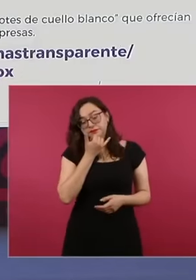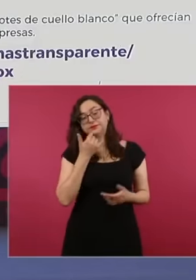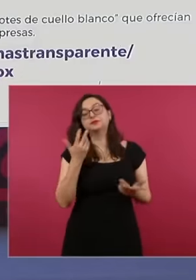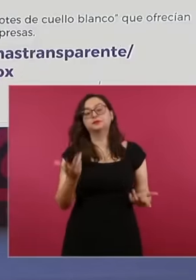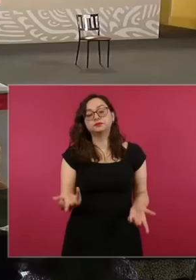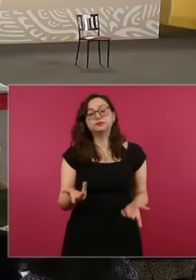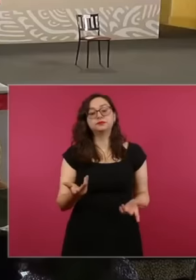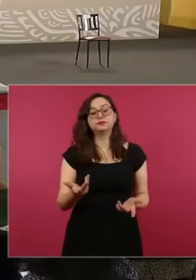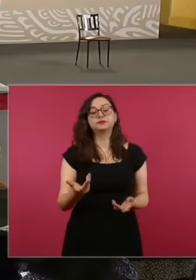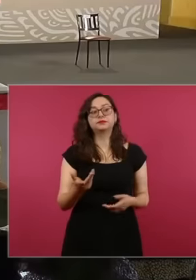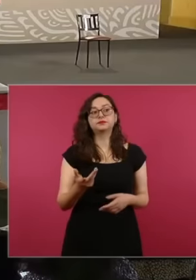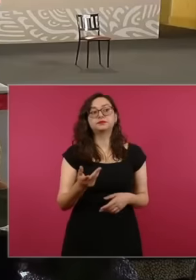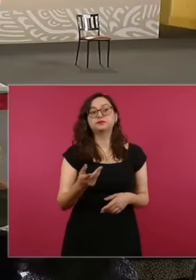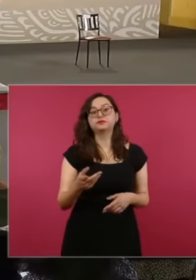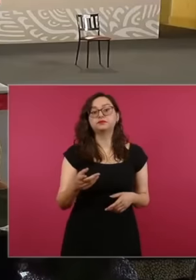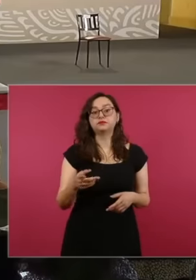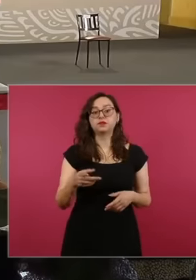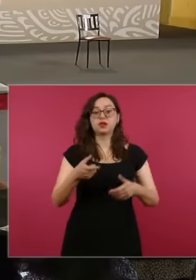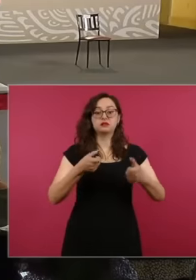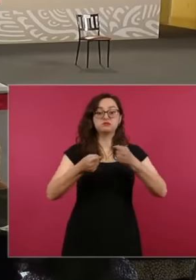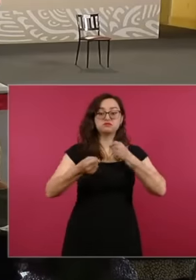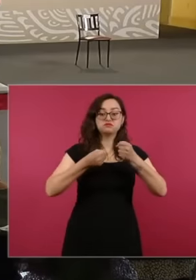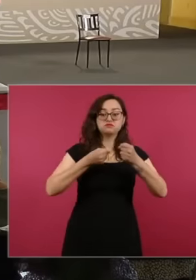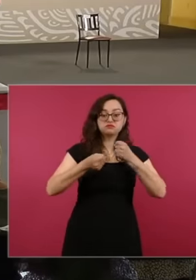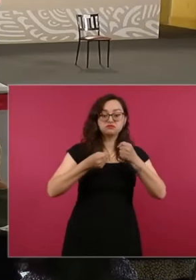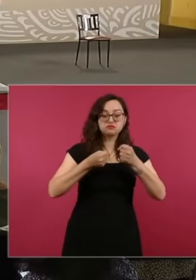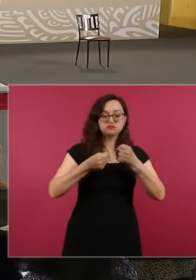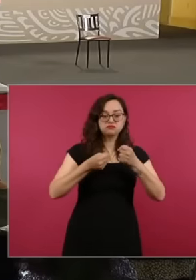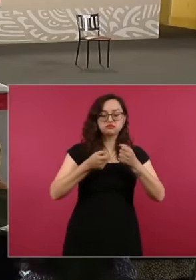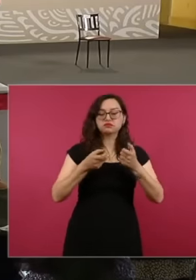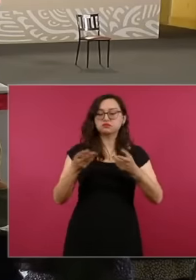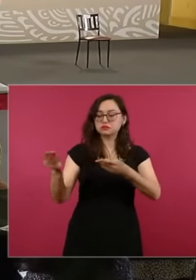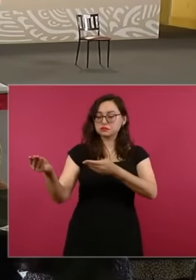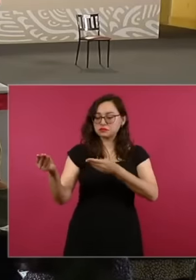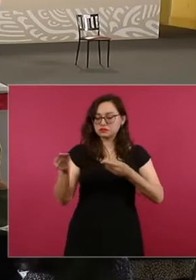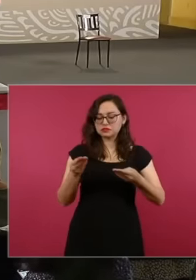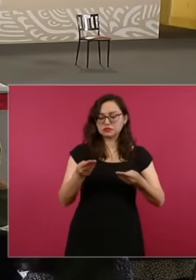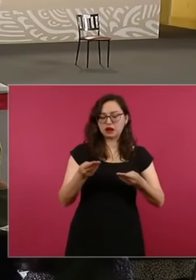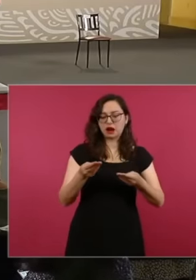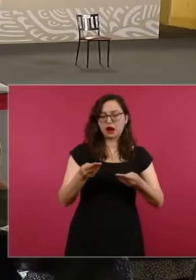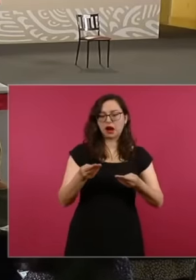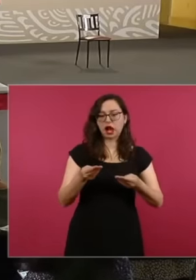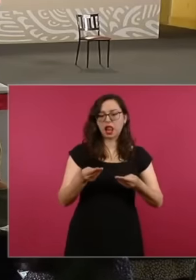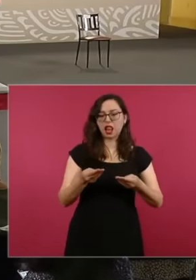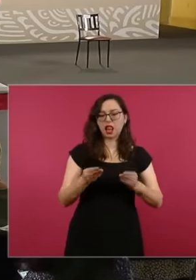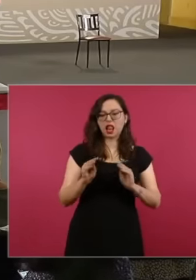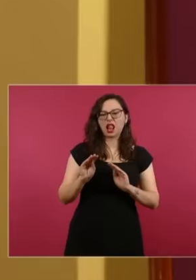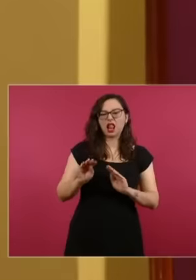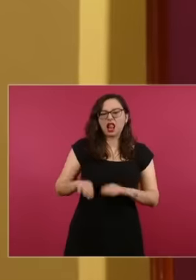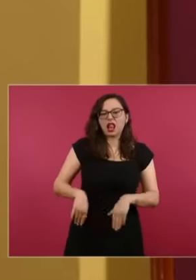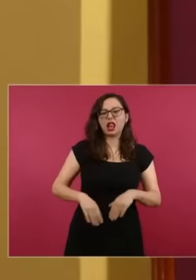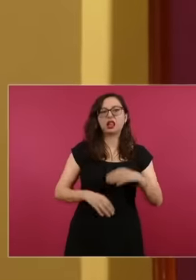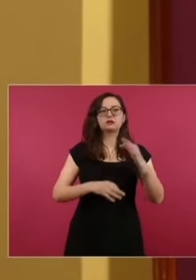this government obtain the information from Pemex when they say that such a company has so many millions.